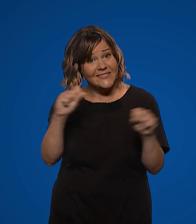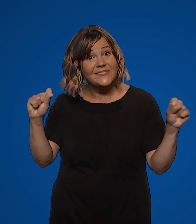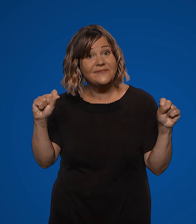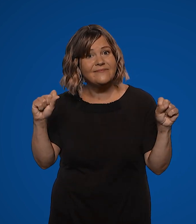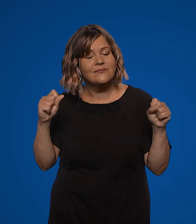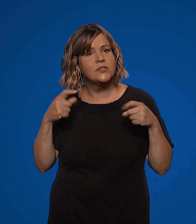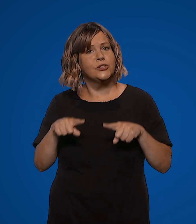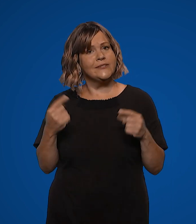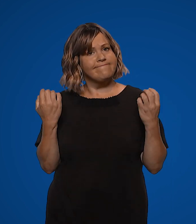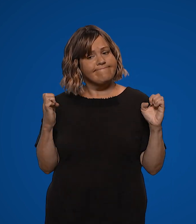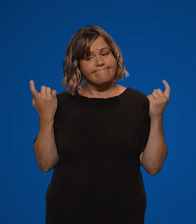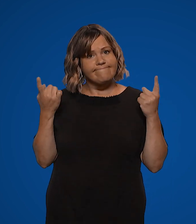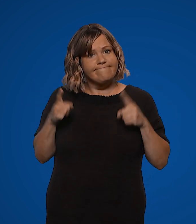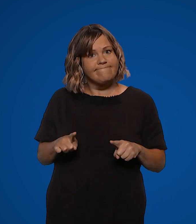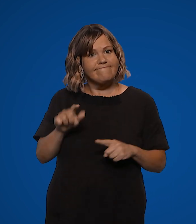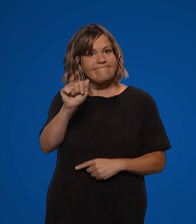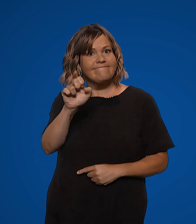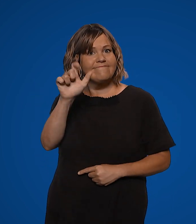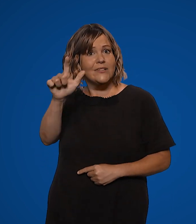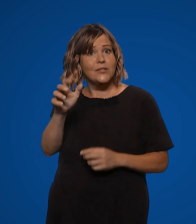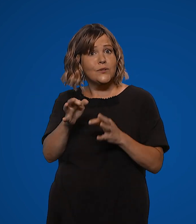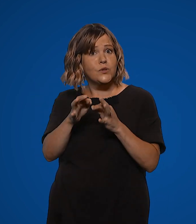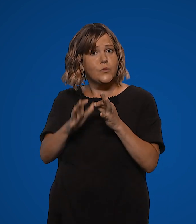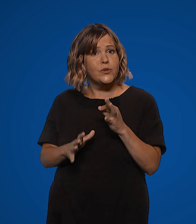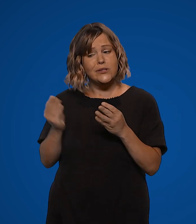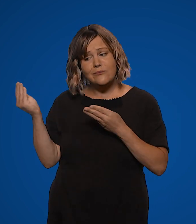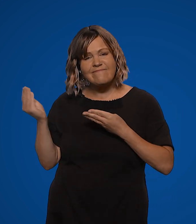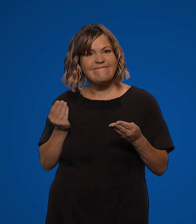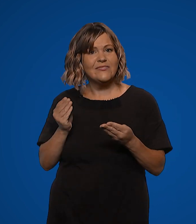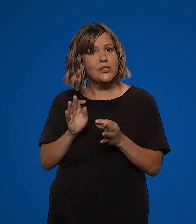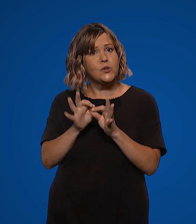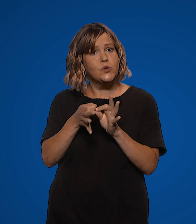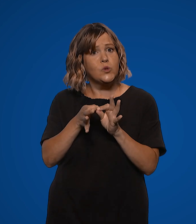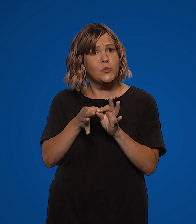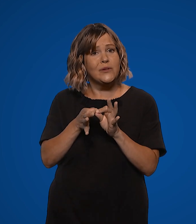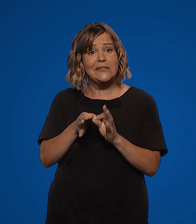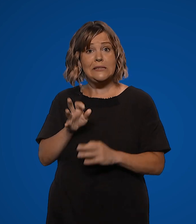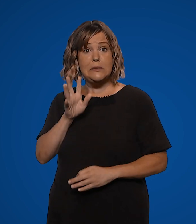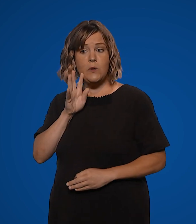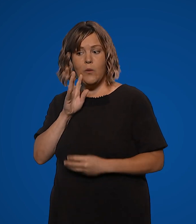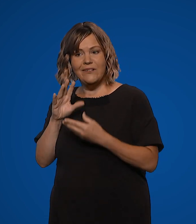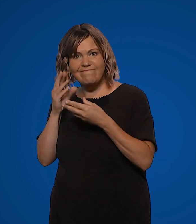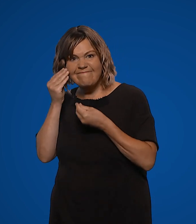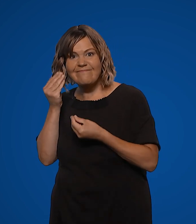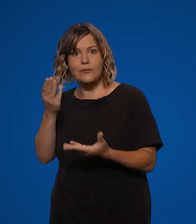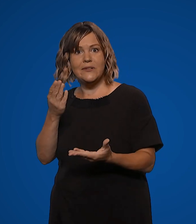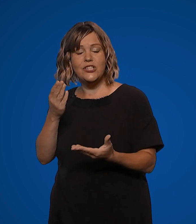During an emergency, ASL interpreters translate spoken information from government leaders